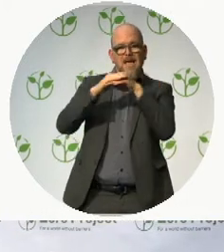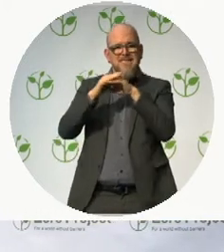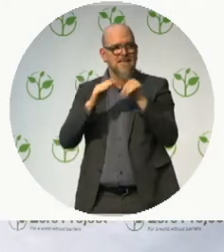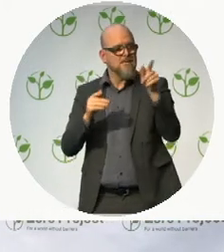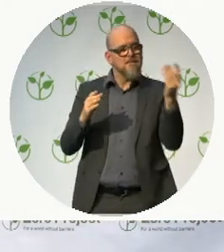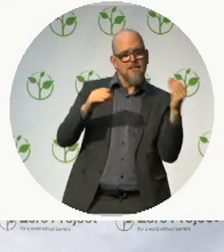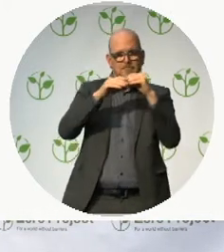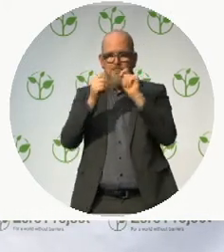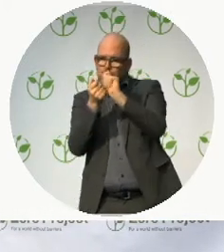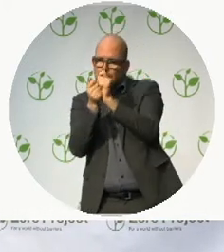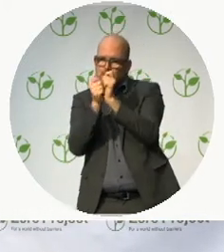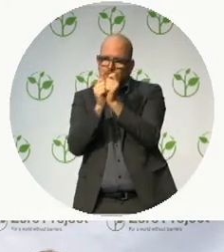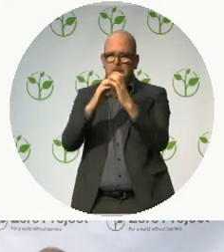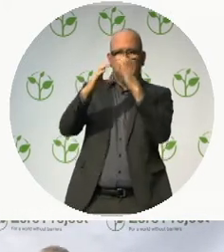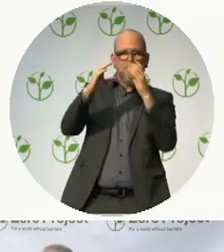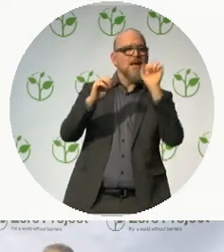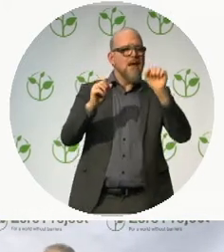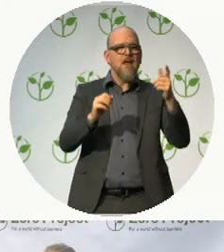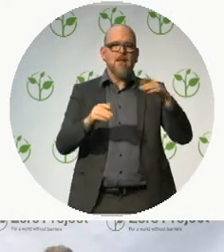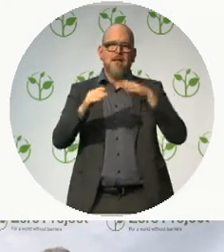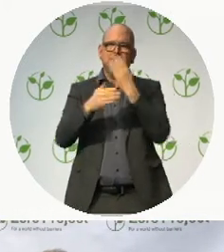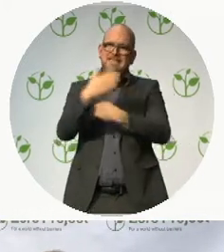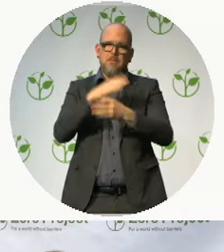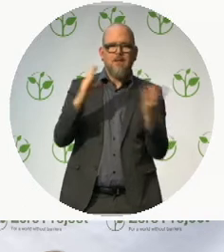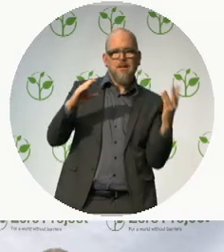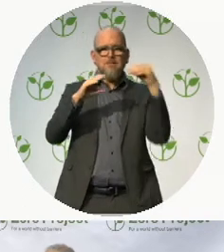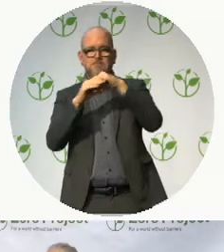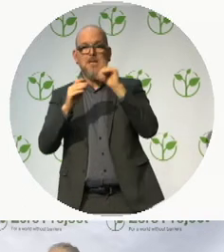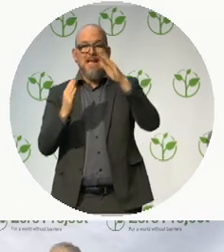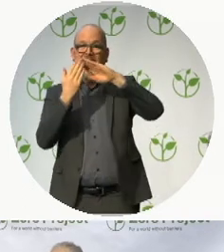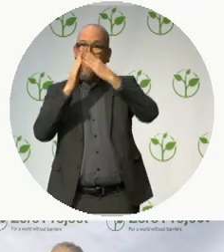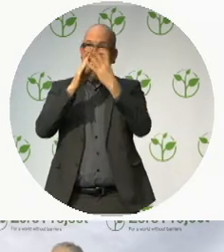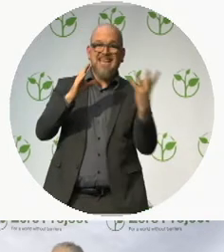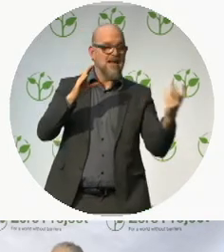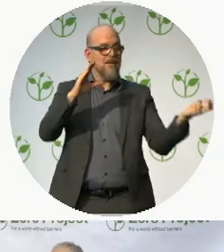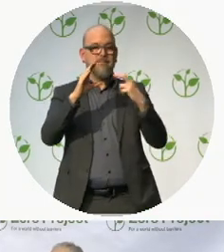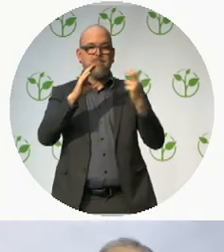... and assists each city with implementing them, while also tracking progress with implementation.